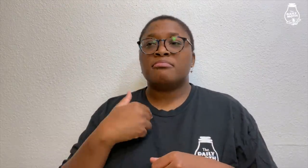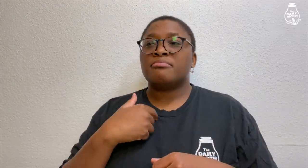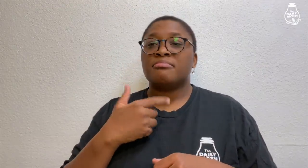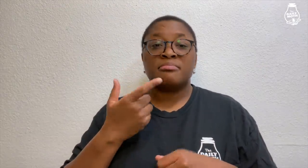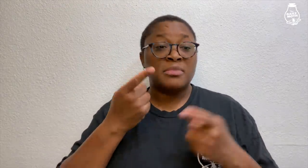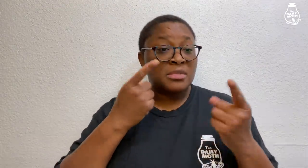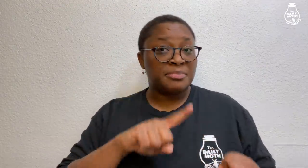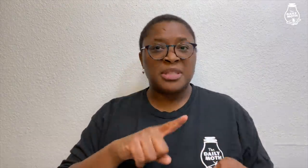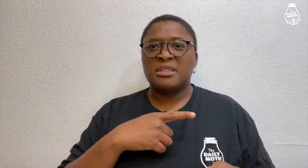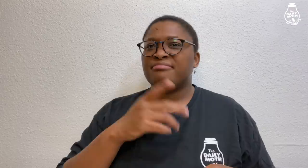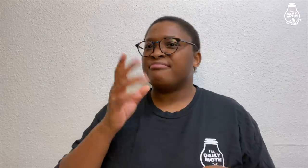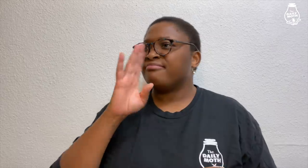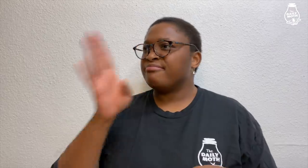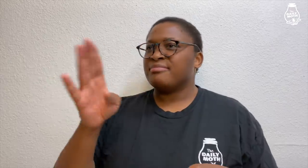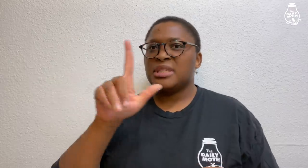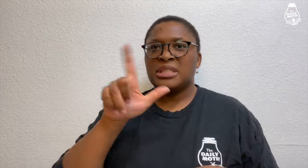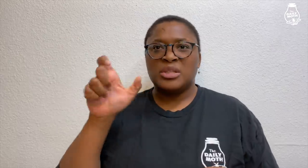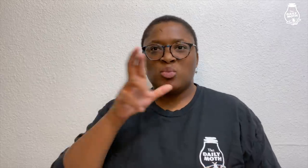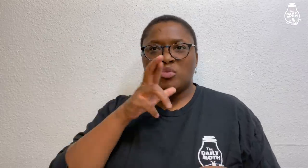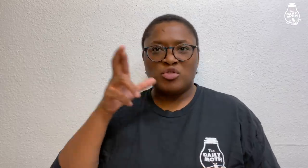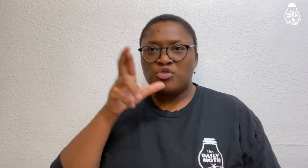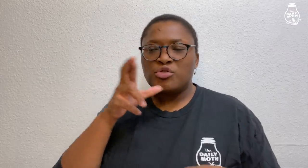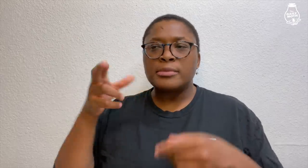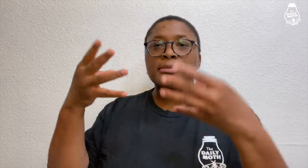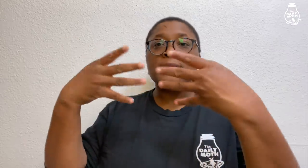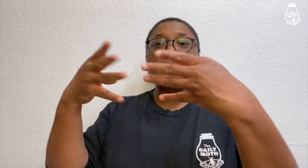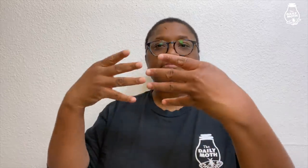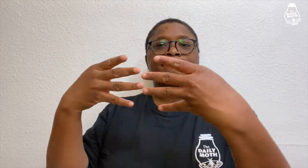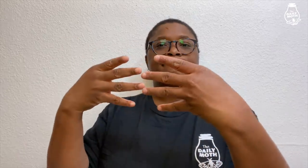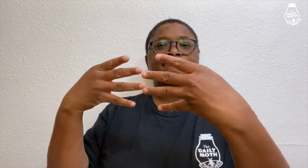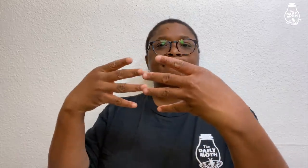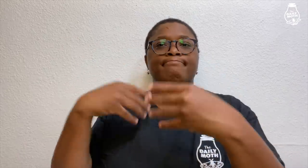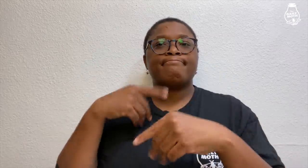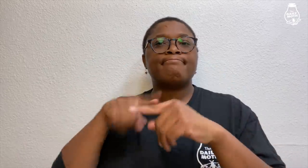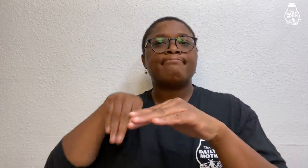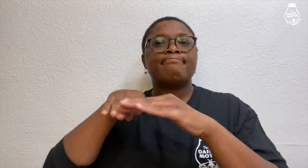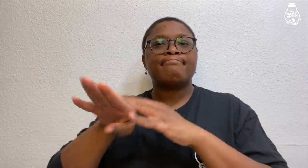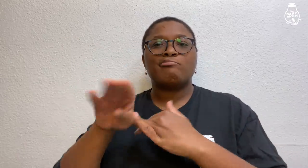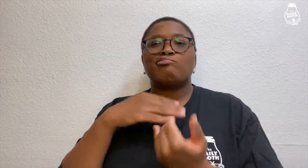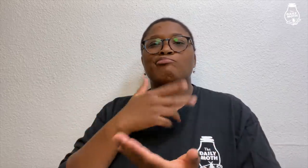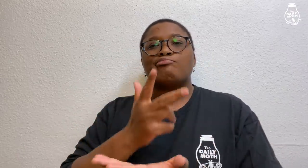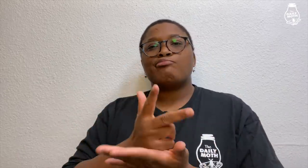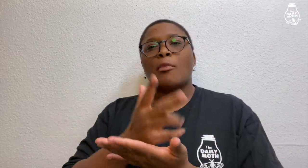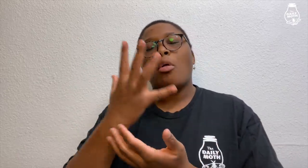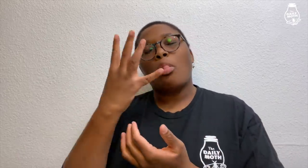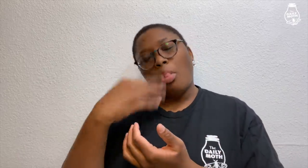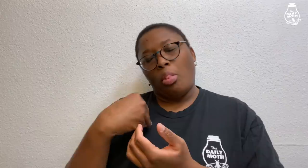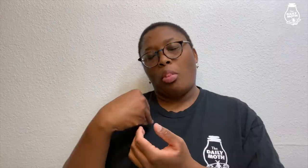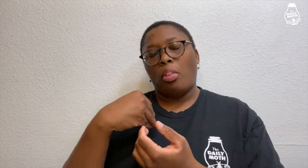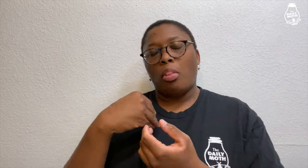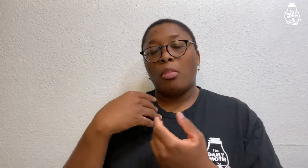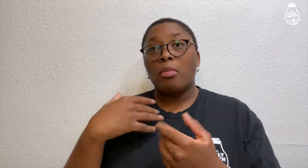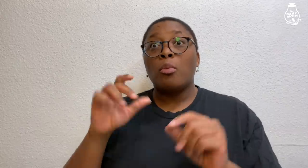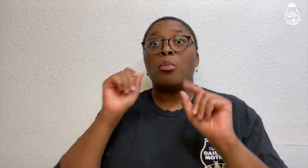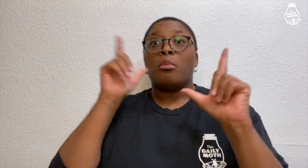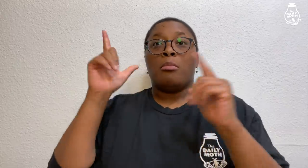After what happened, he went straight to Lee's Ranch but the gate was closed so he couldn't enter. So he parked and fell asleep.